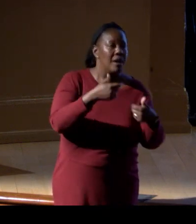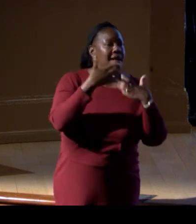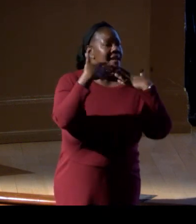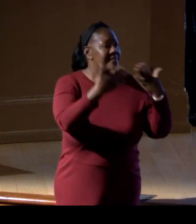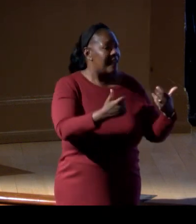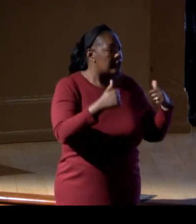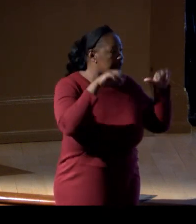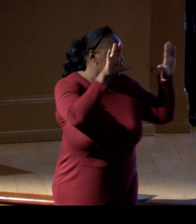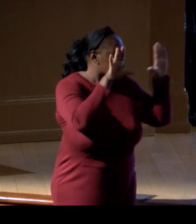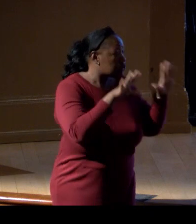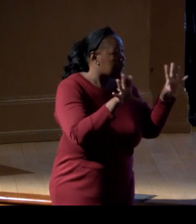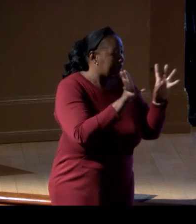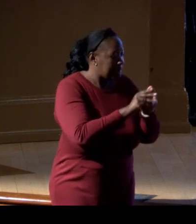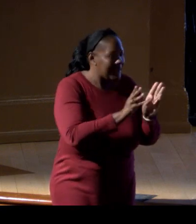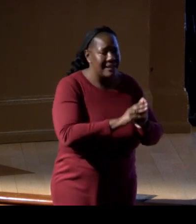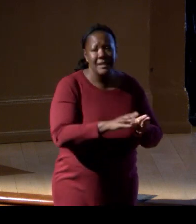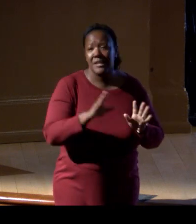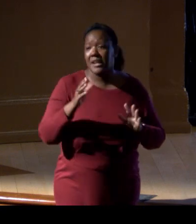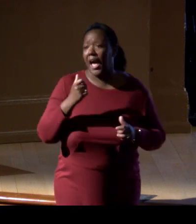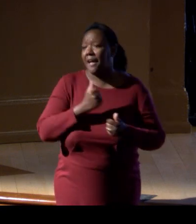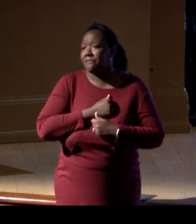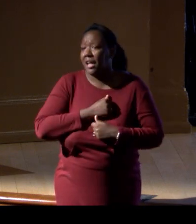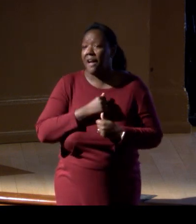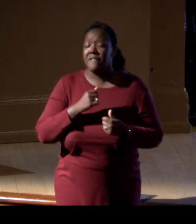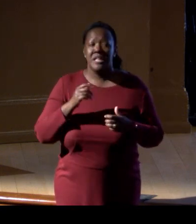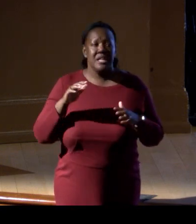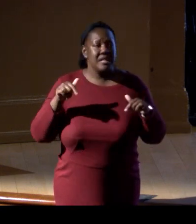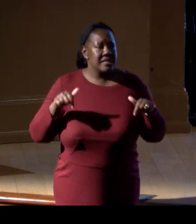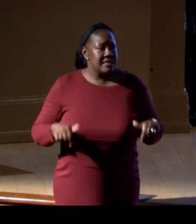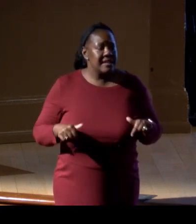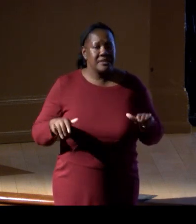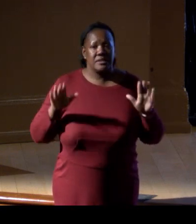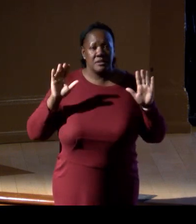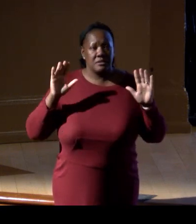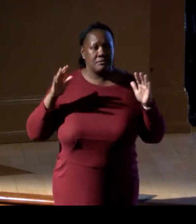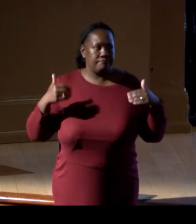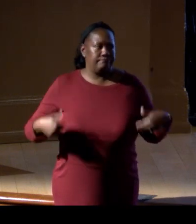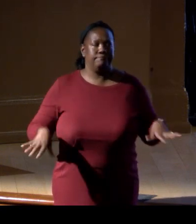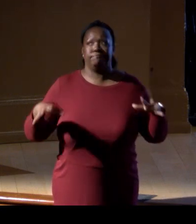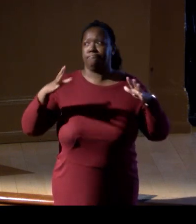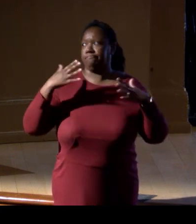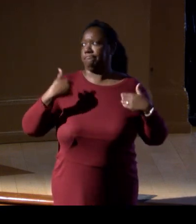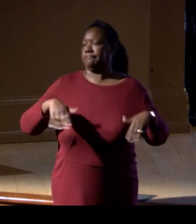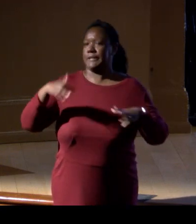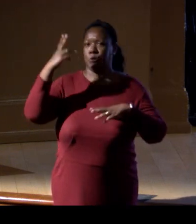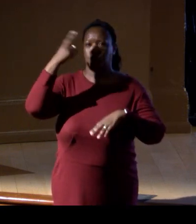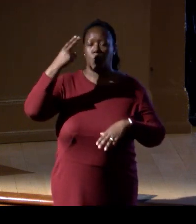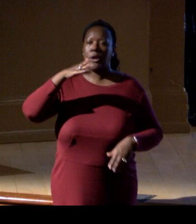and the chance to talk to you all. It's fantastic, love this legendary Baird Auditorium. It's just really cool to be here. Thank you all.